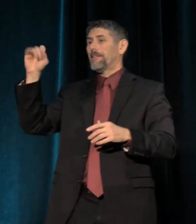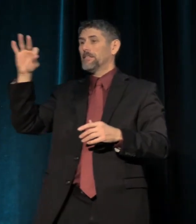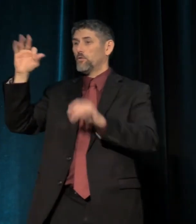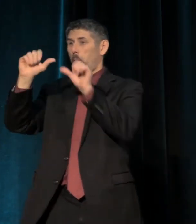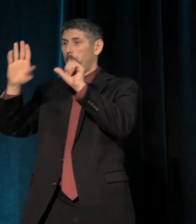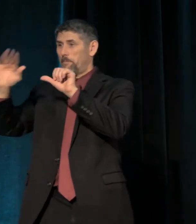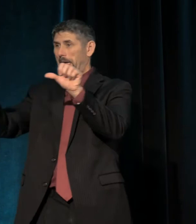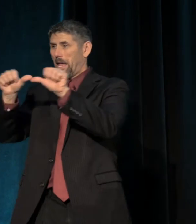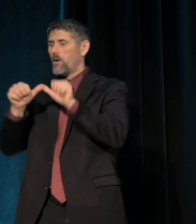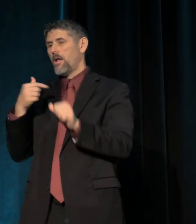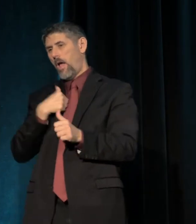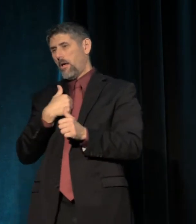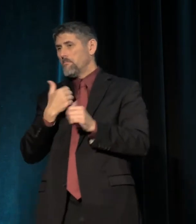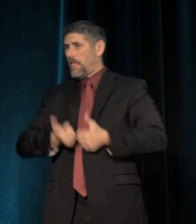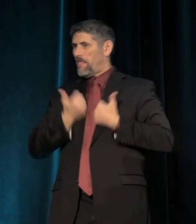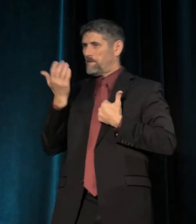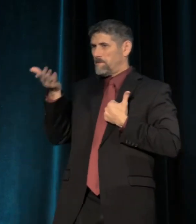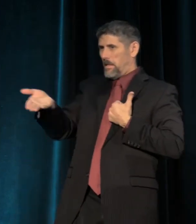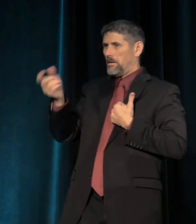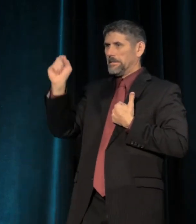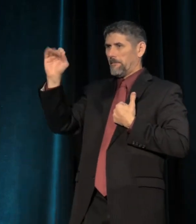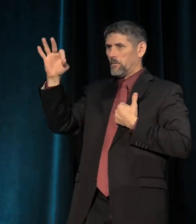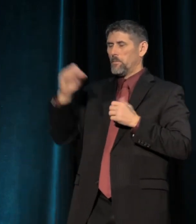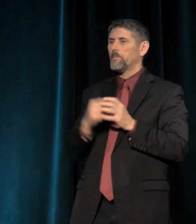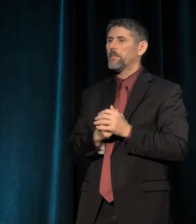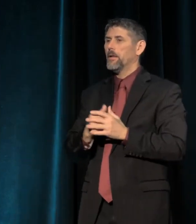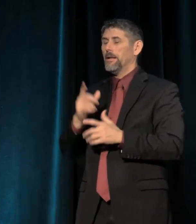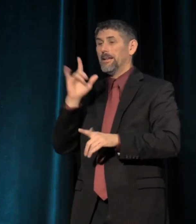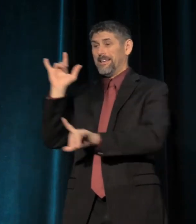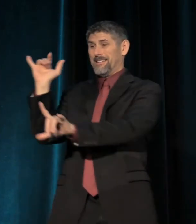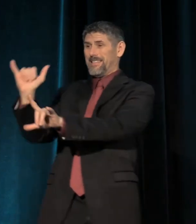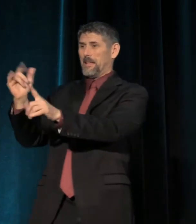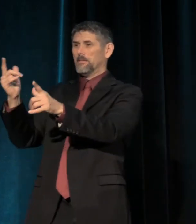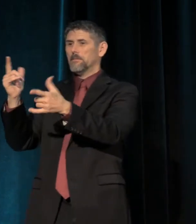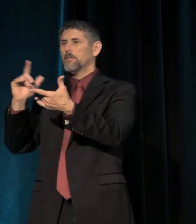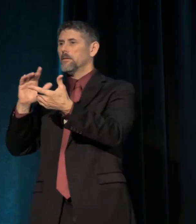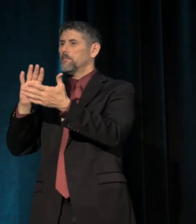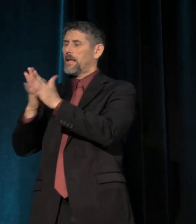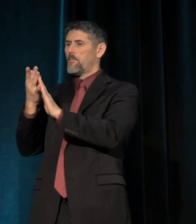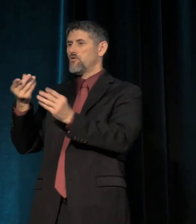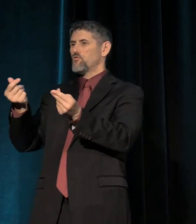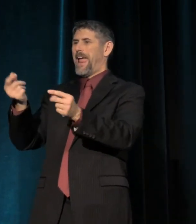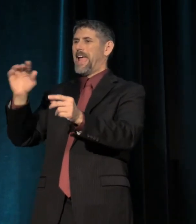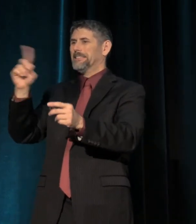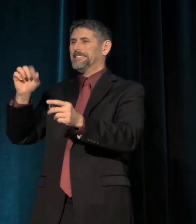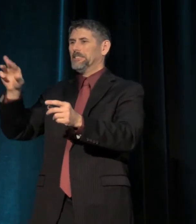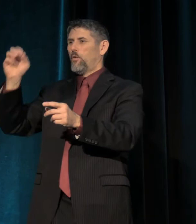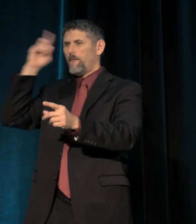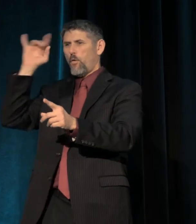where I call home, which has become ground zero for a lot of these kinds of discussions.